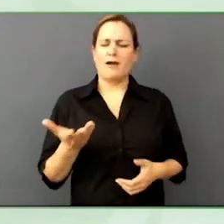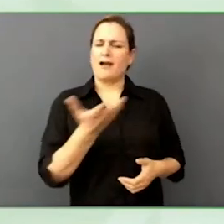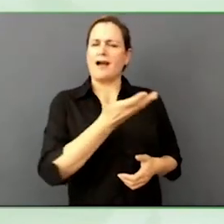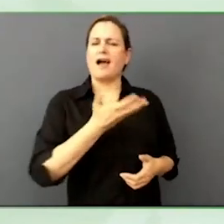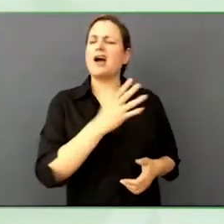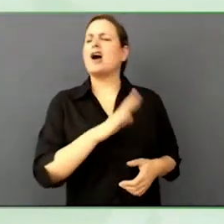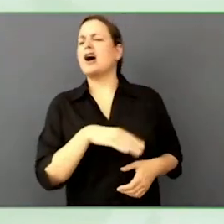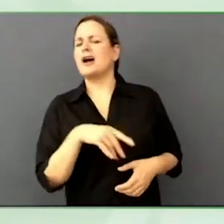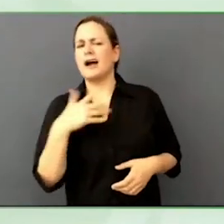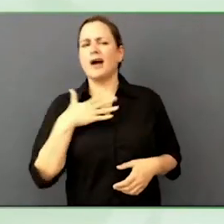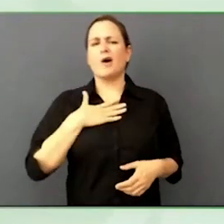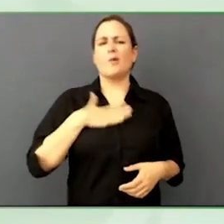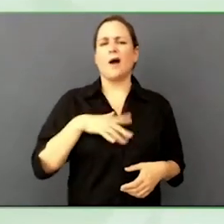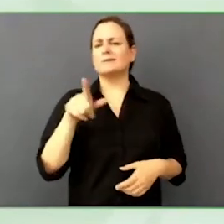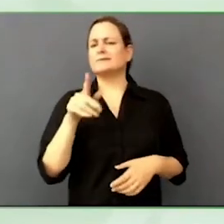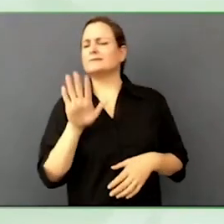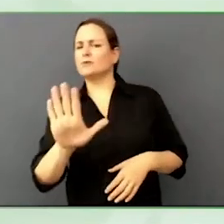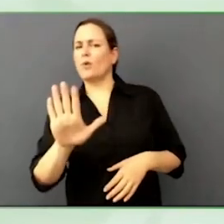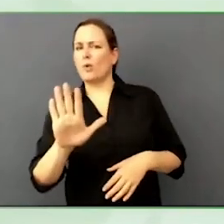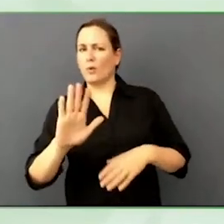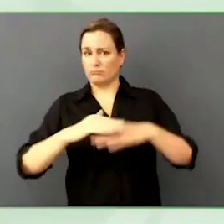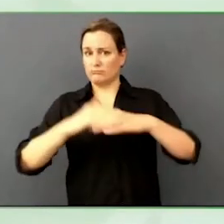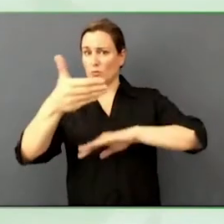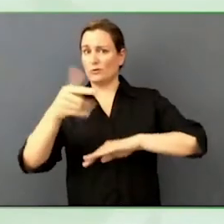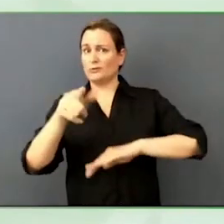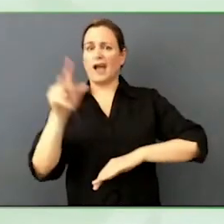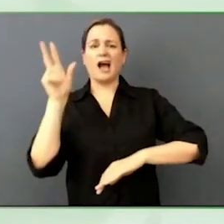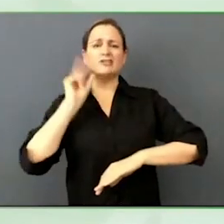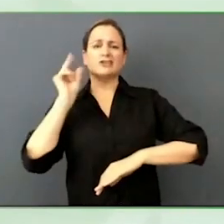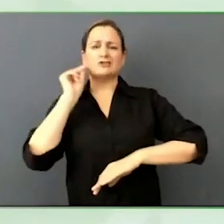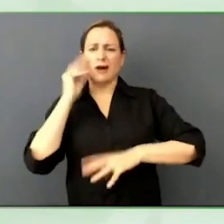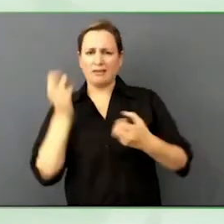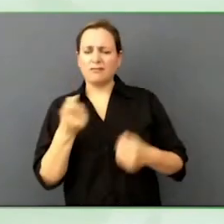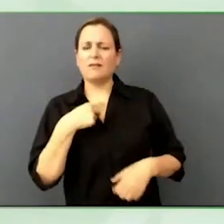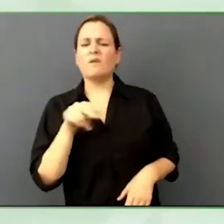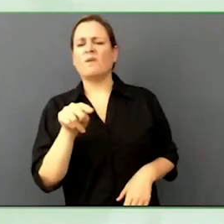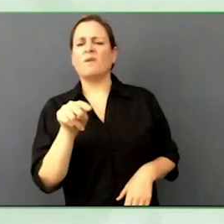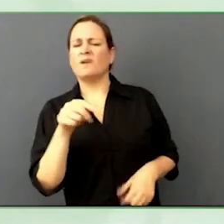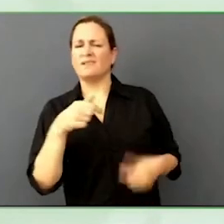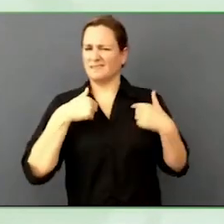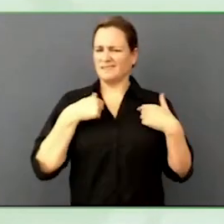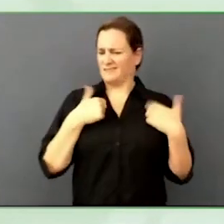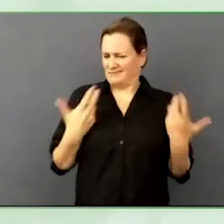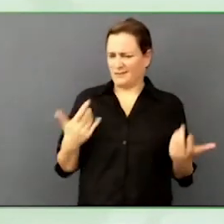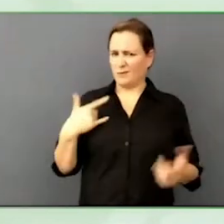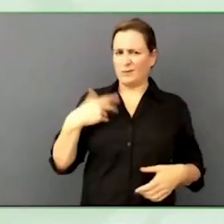People do not do that, for one, nobody wants to identify as being disabled.